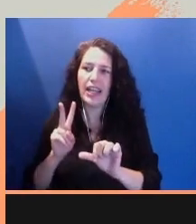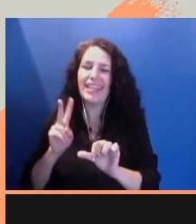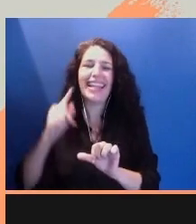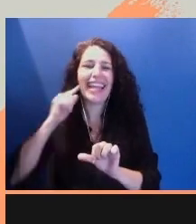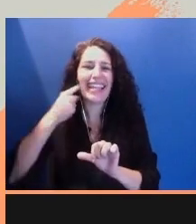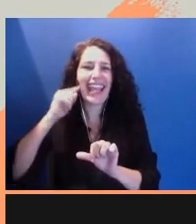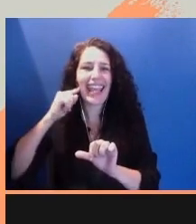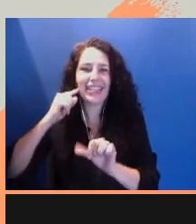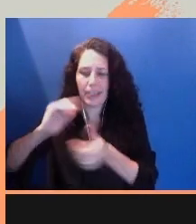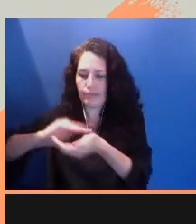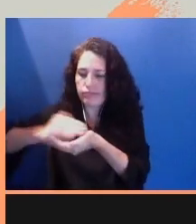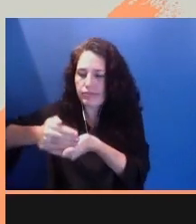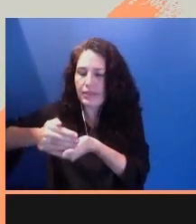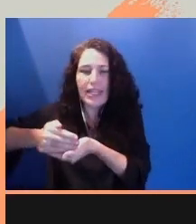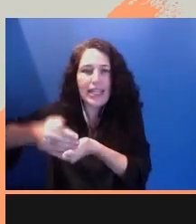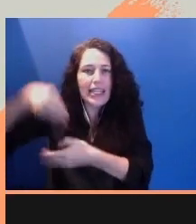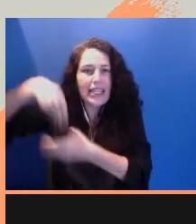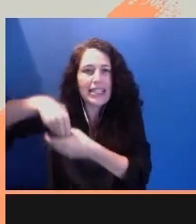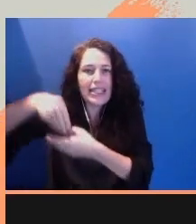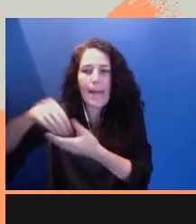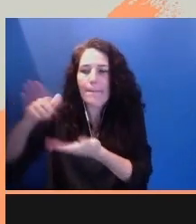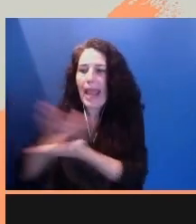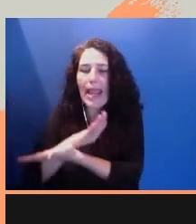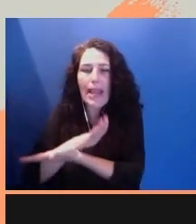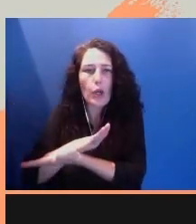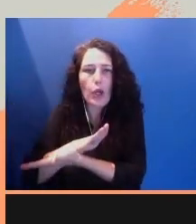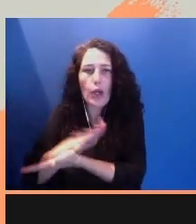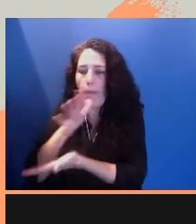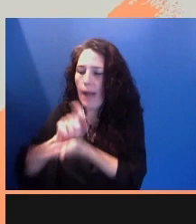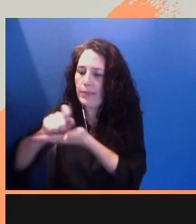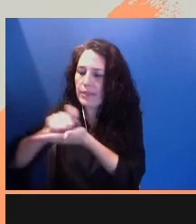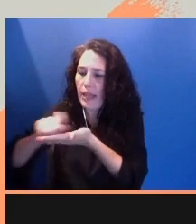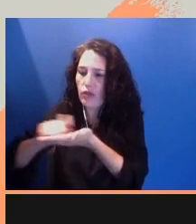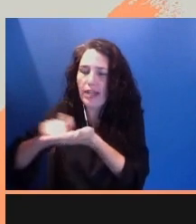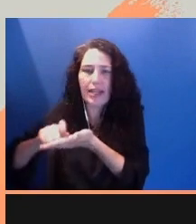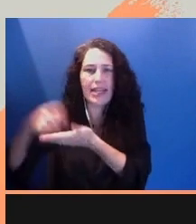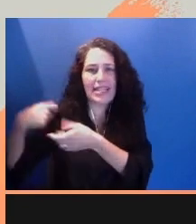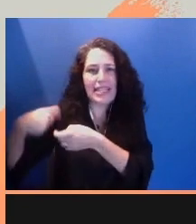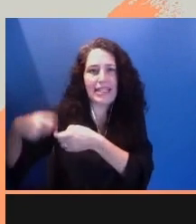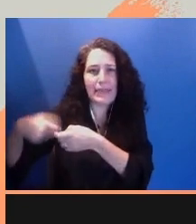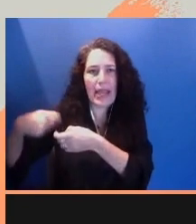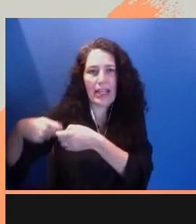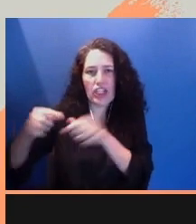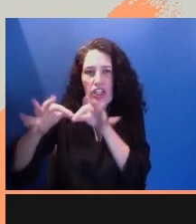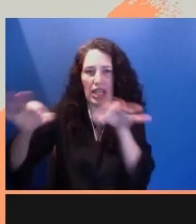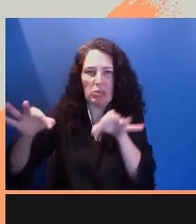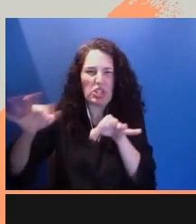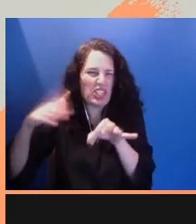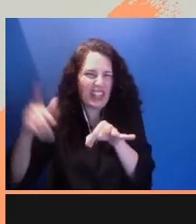inside, scraps of paper in mom's handwriting in Spanish. She'd never really picked up English that well.